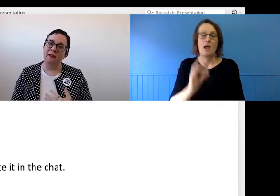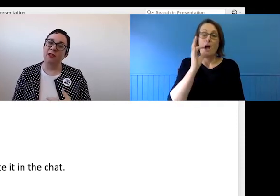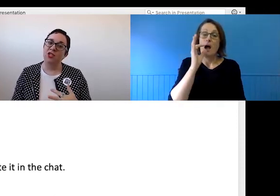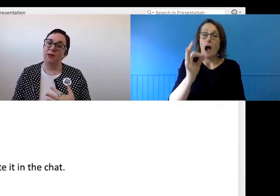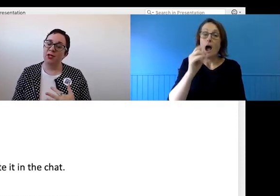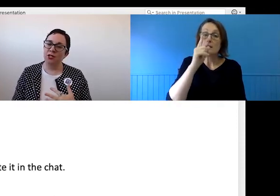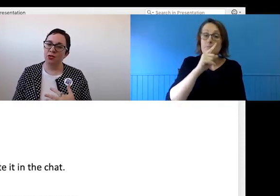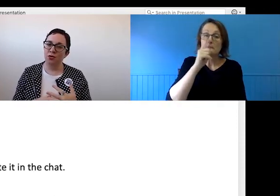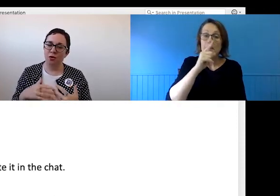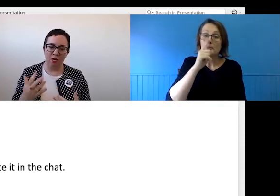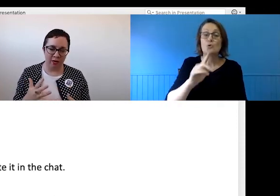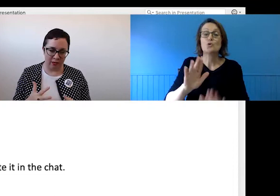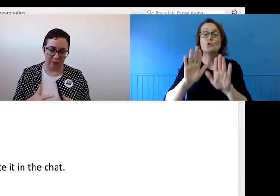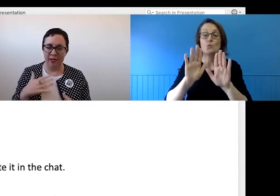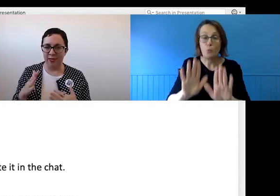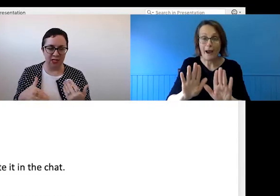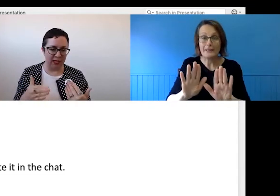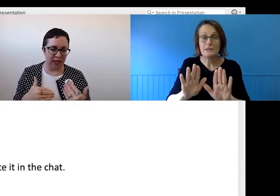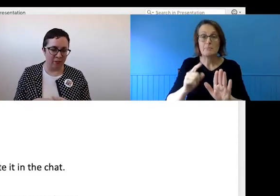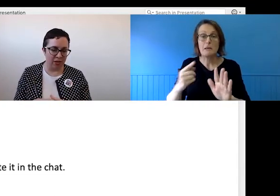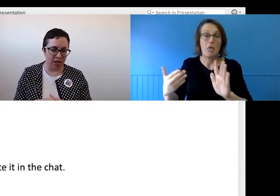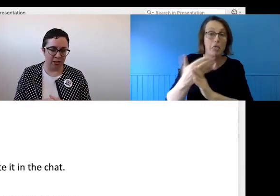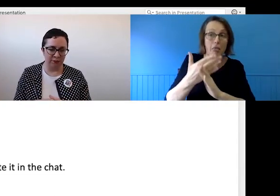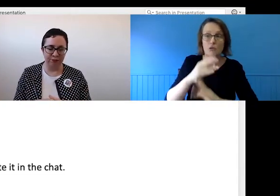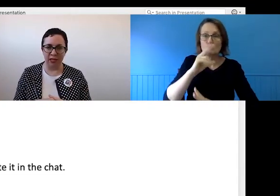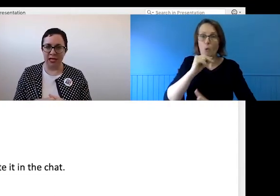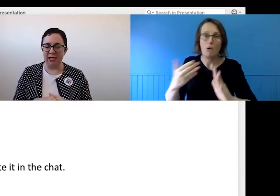for the chairperson to call on them rather than speaking over the top of each other.